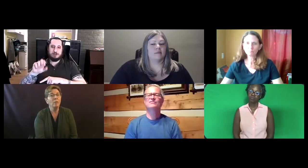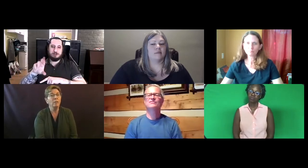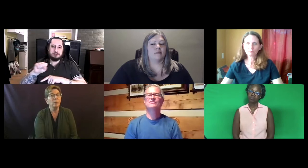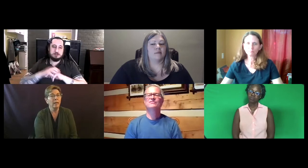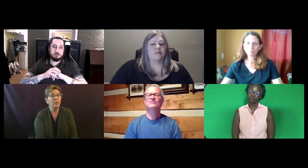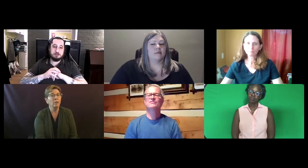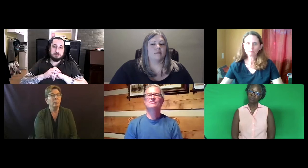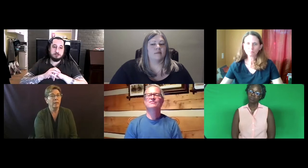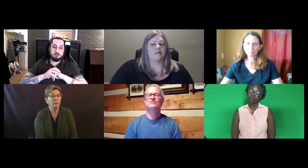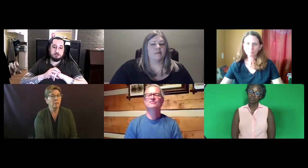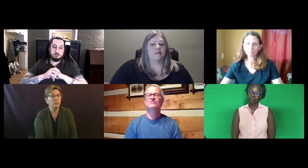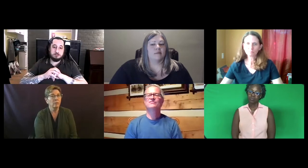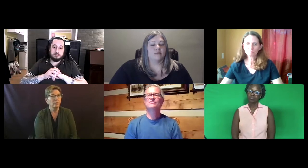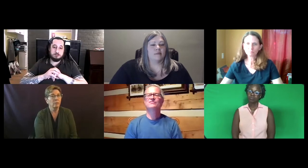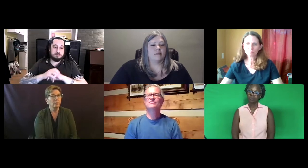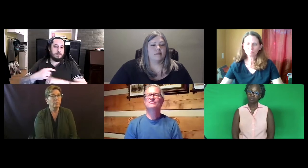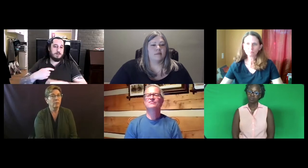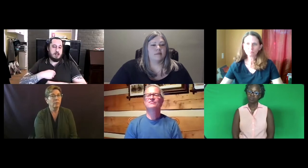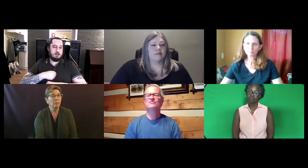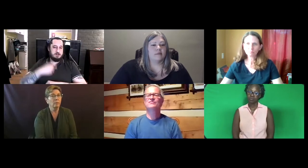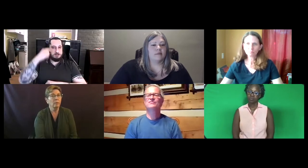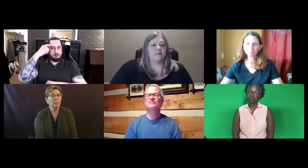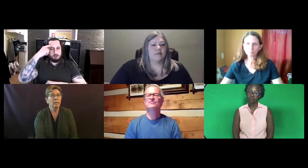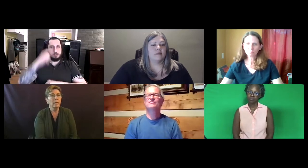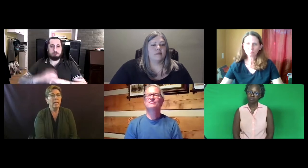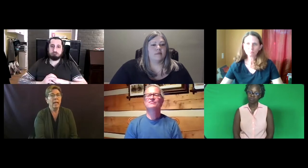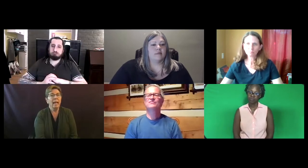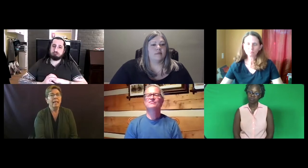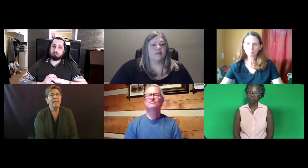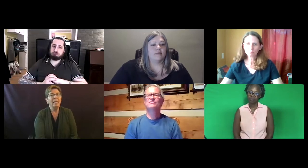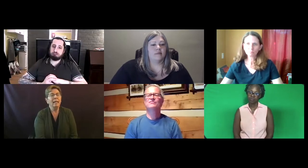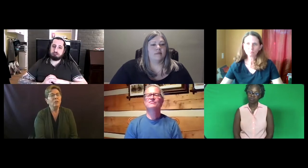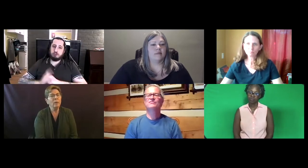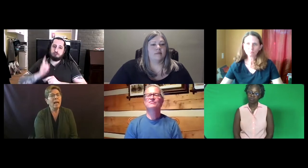trained their raters. And you know what?